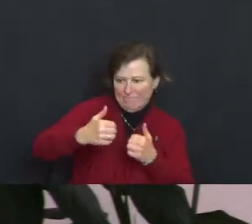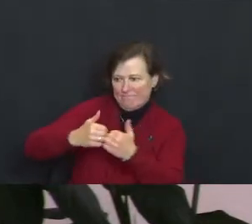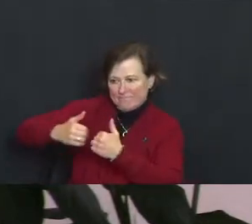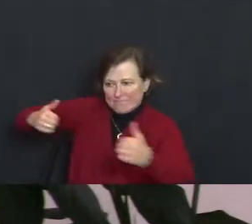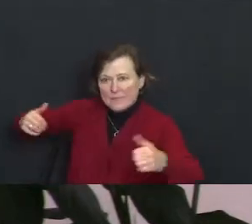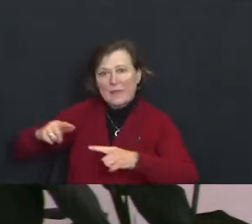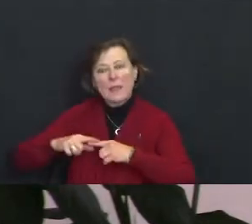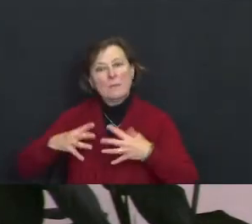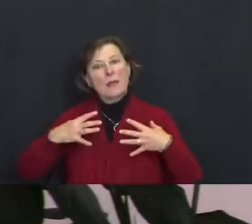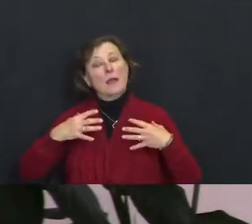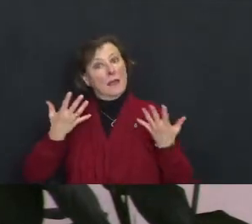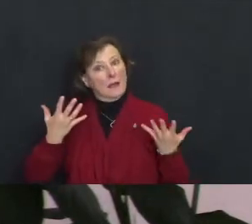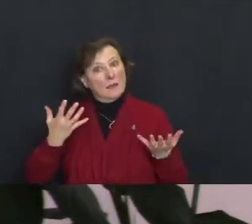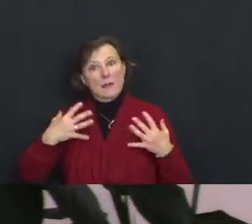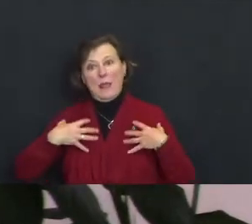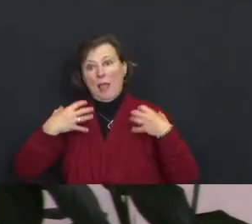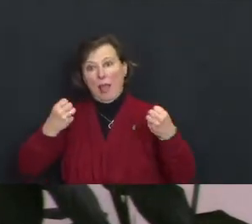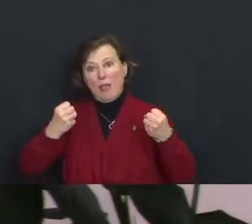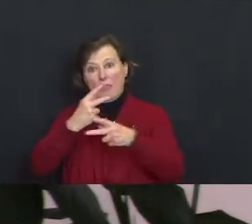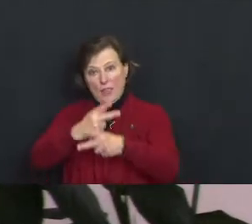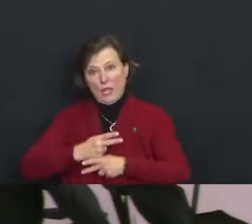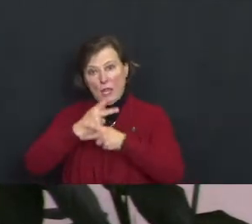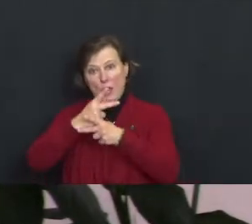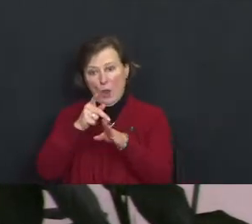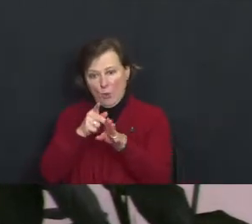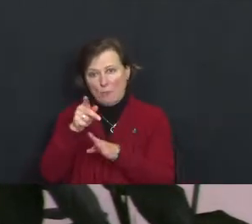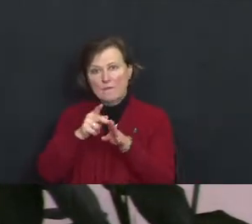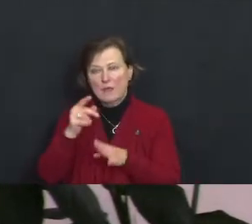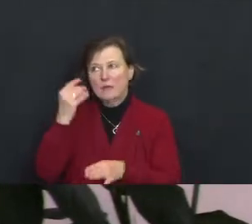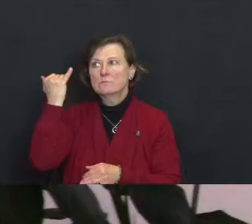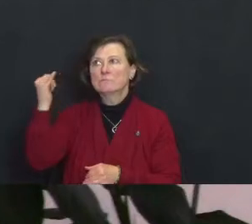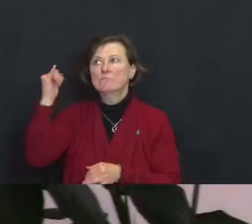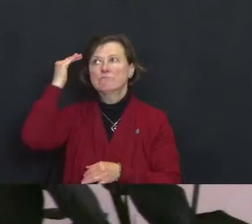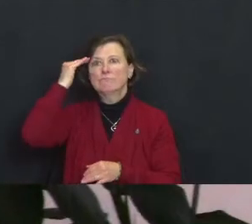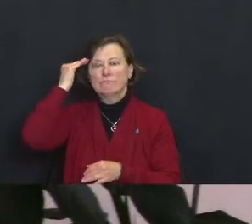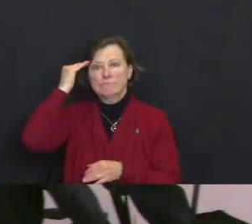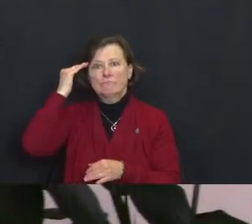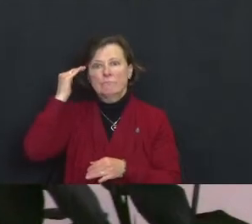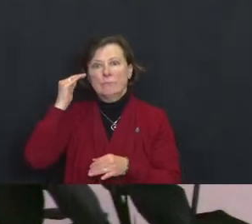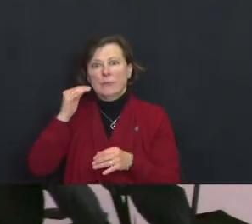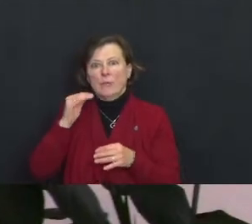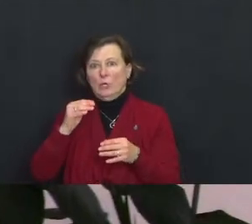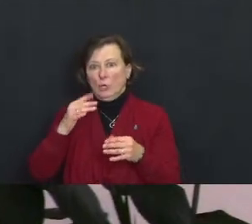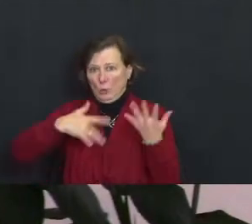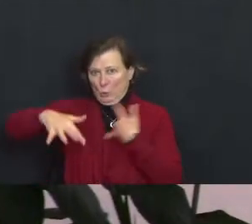now realizing that social connections are not something you can do or not do they are